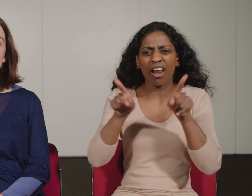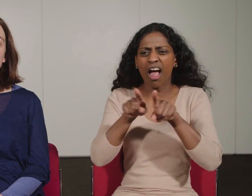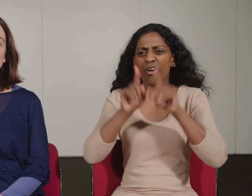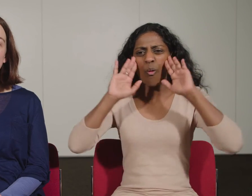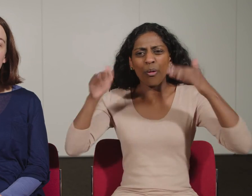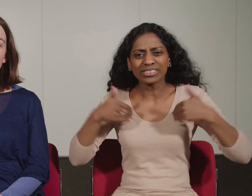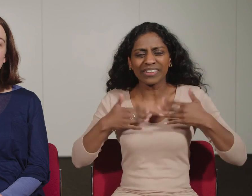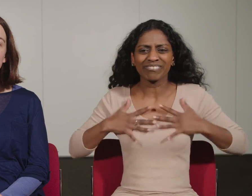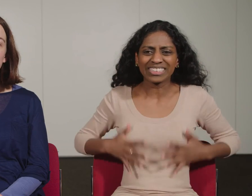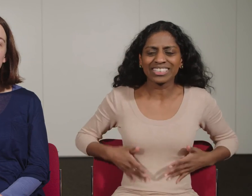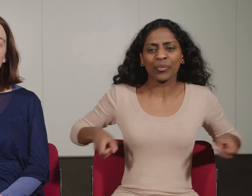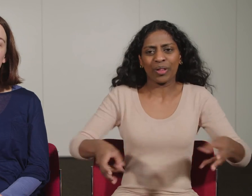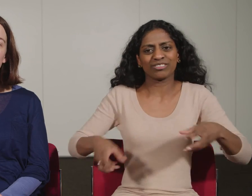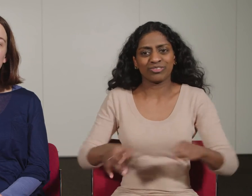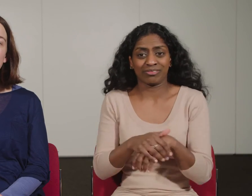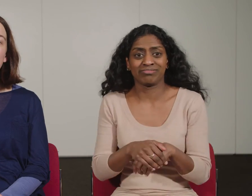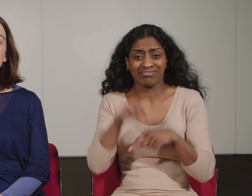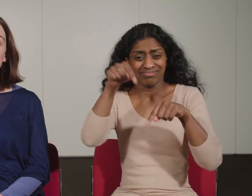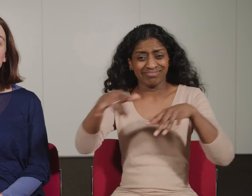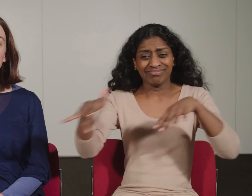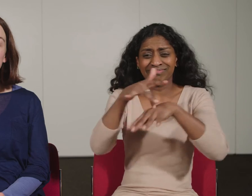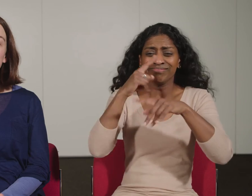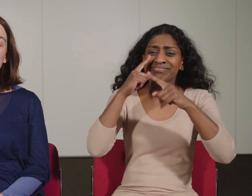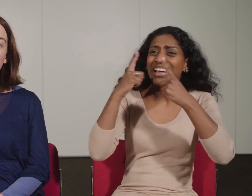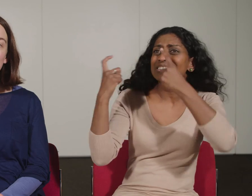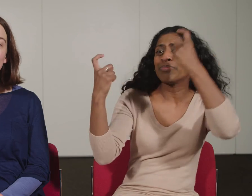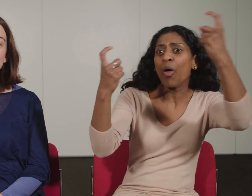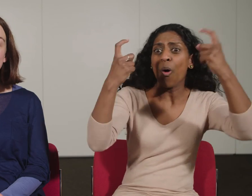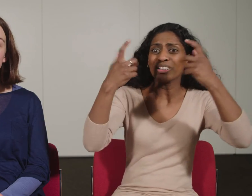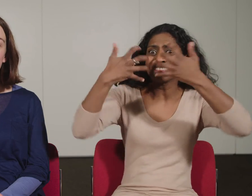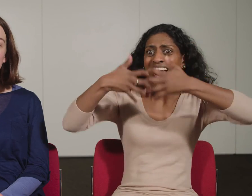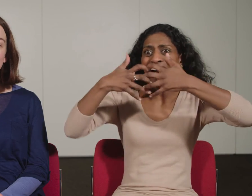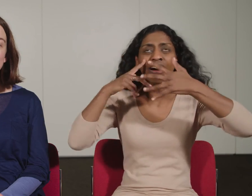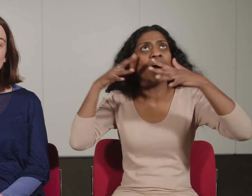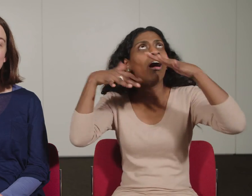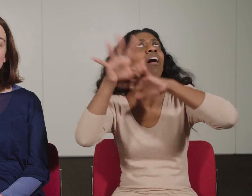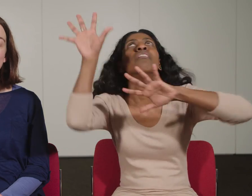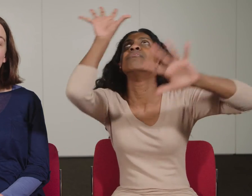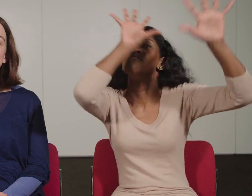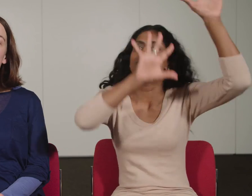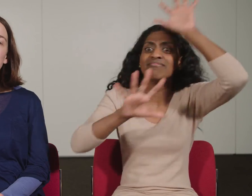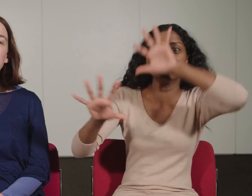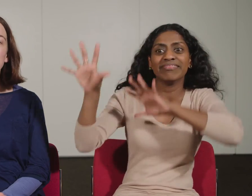is particularly suited to children and young people with complex additional needs. Explore